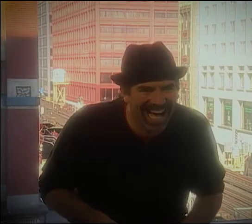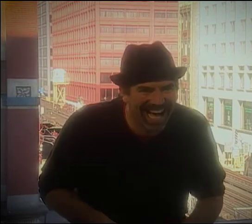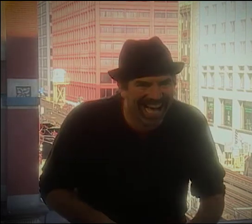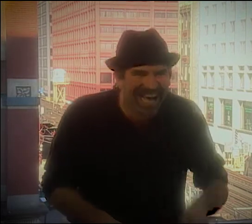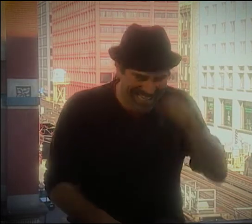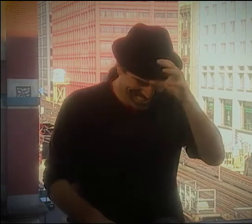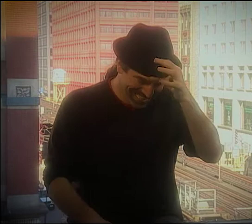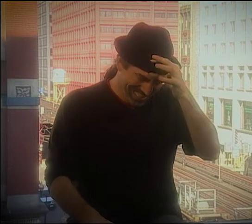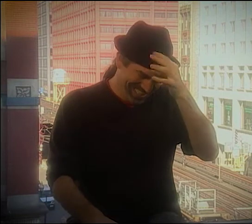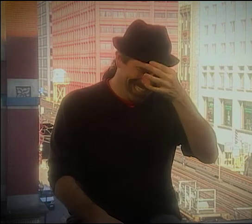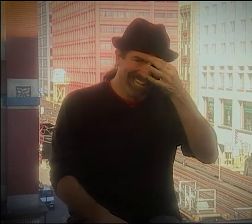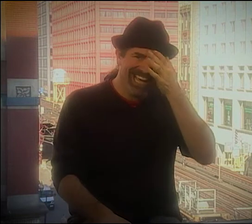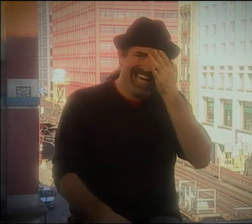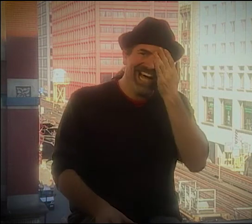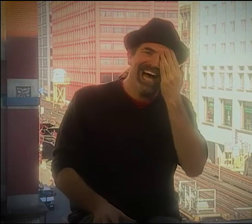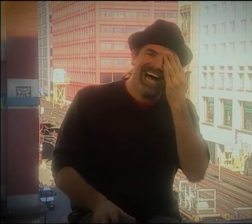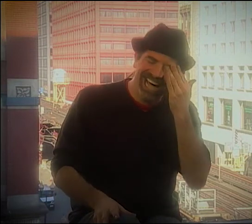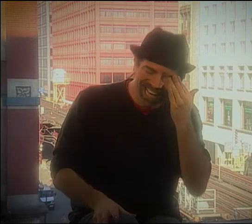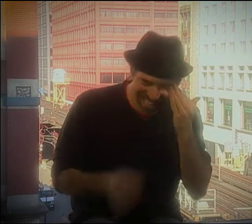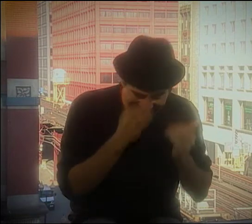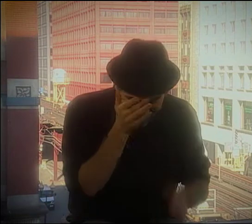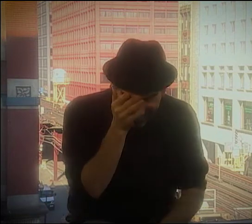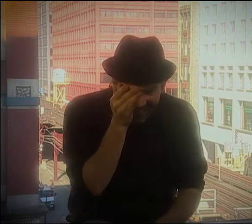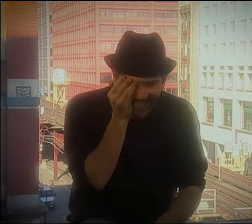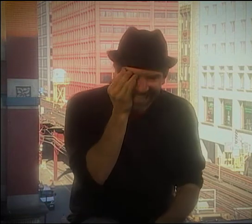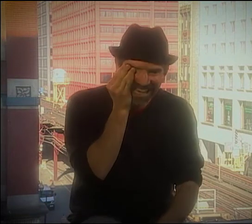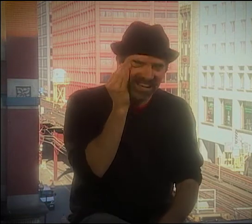"I DON'T KNOW. THERE IT IS." HA HA!